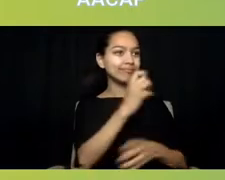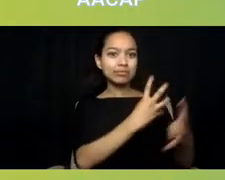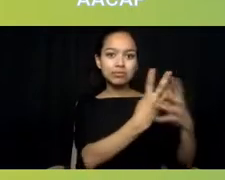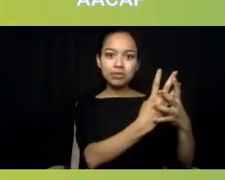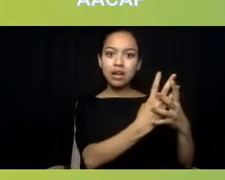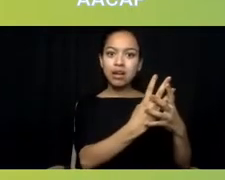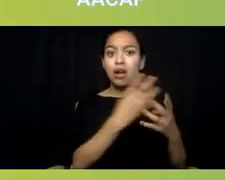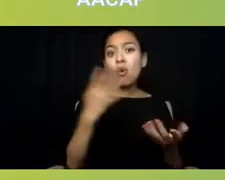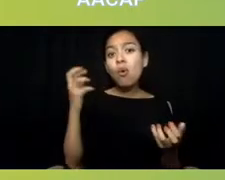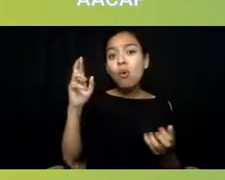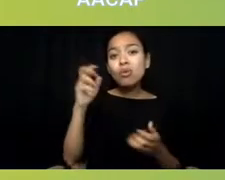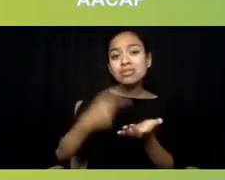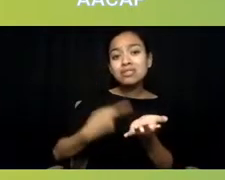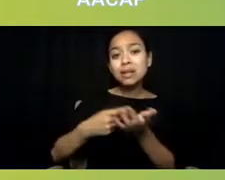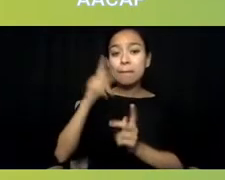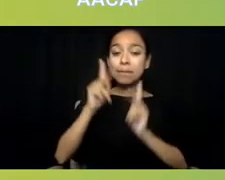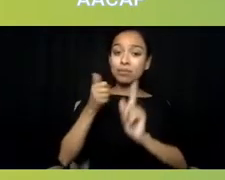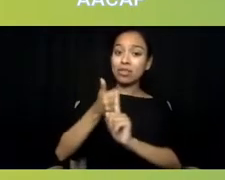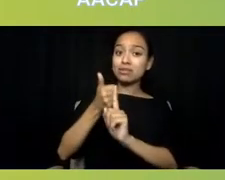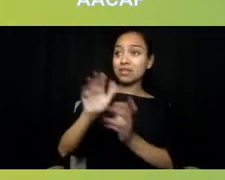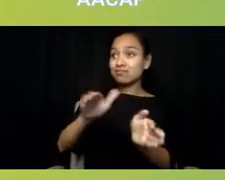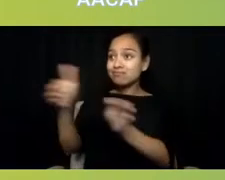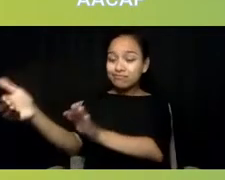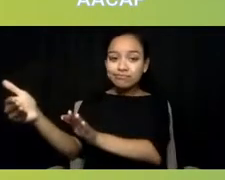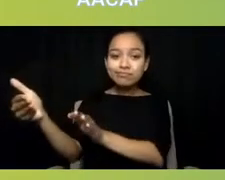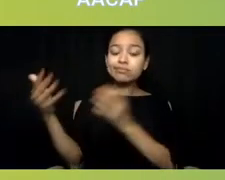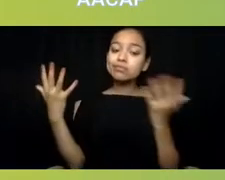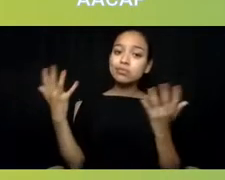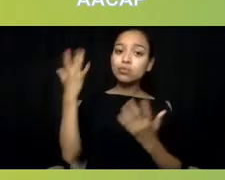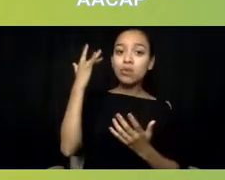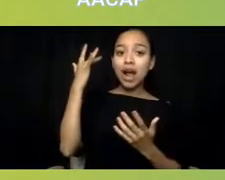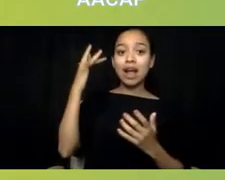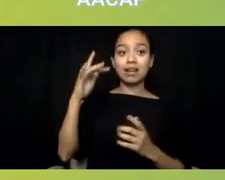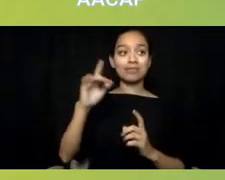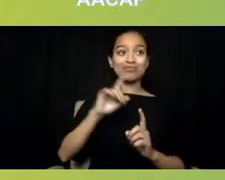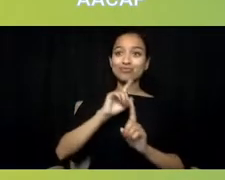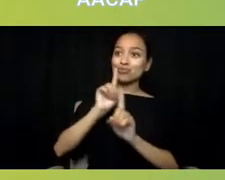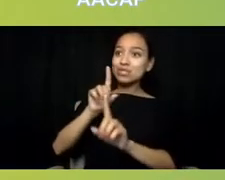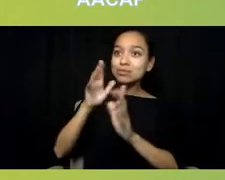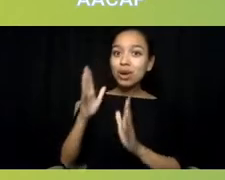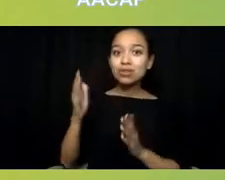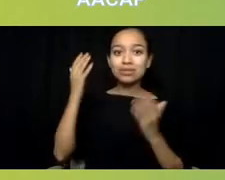because the responders do not have cultural competence